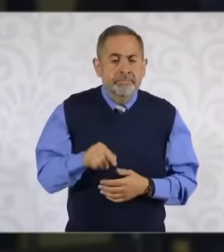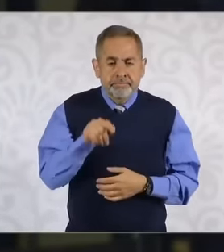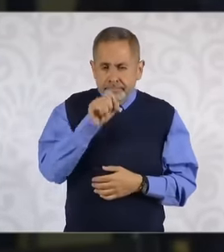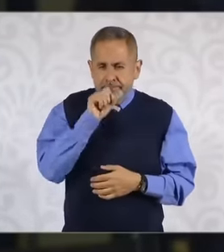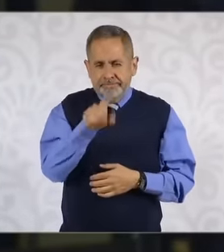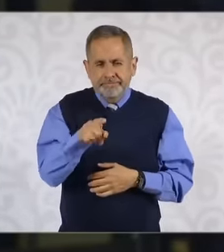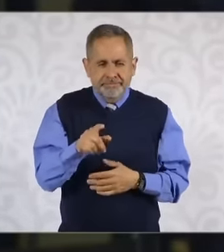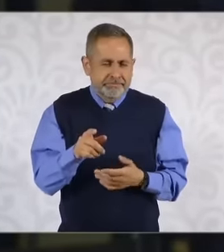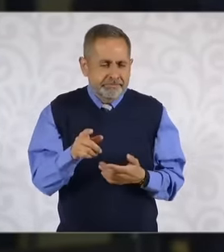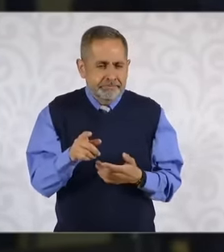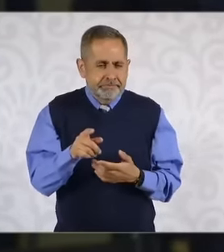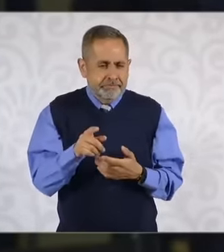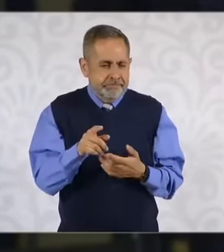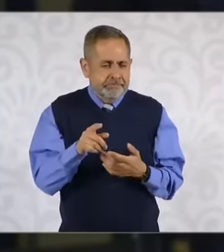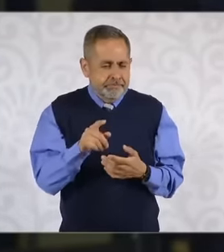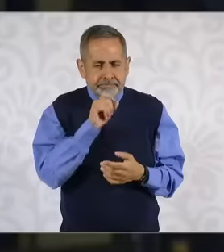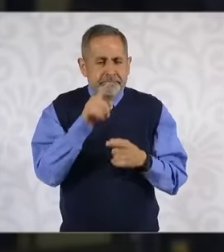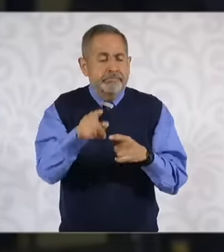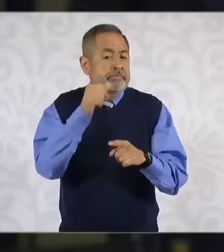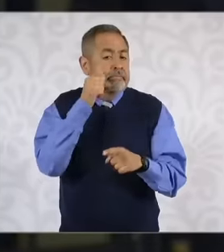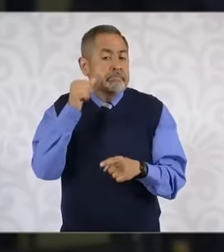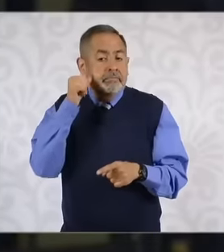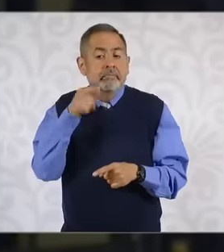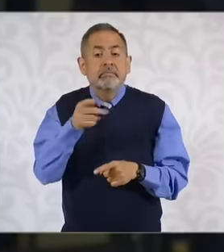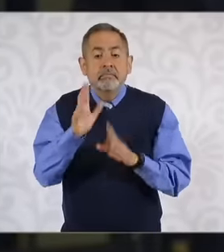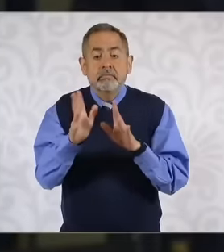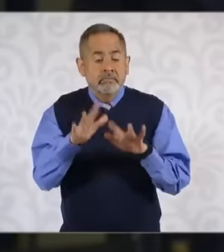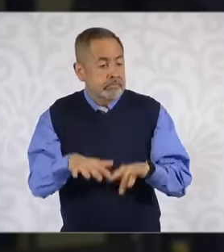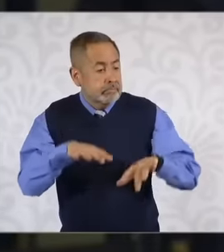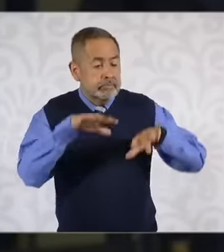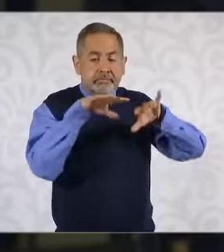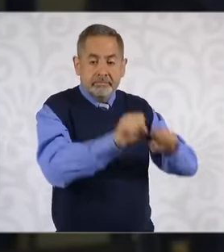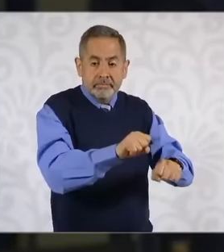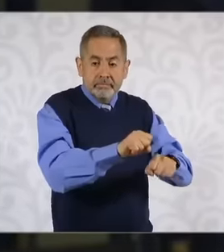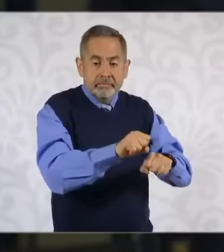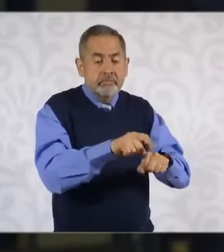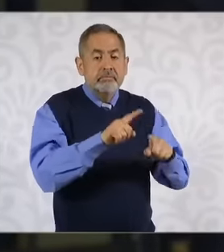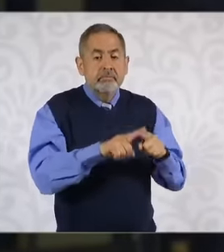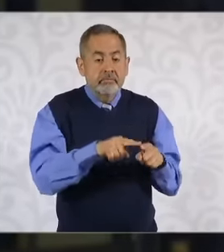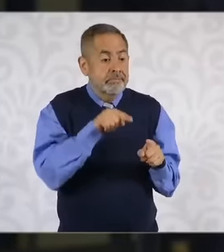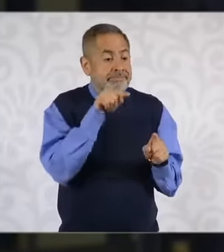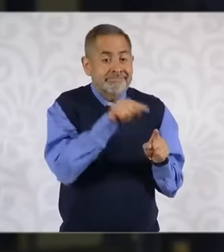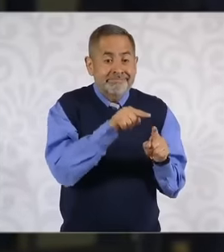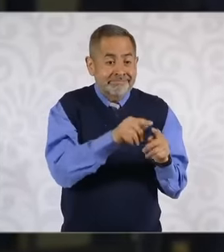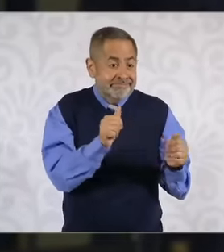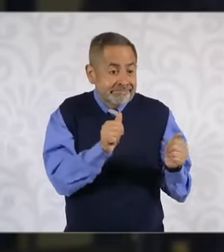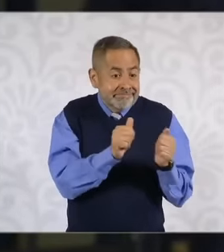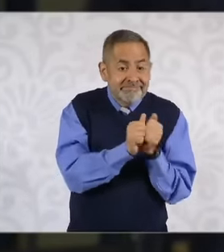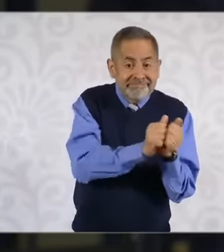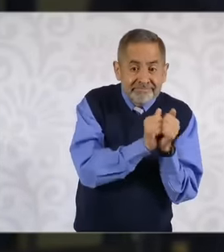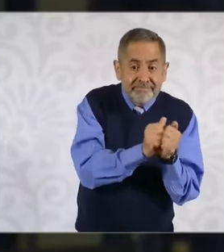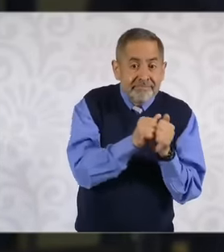costal let's say it like this yesterday a person was arrested right arm of Norma piña I'm not going